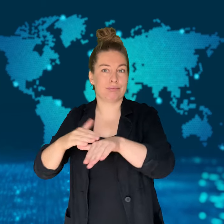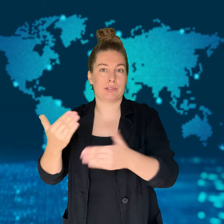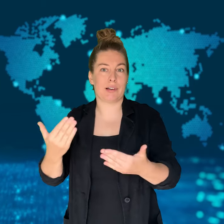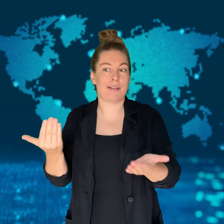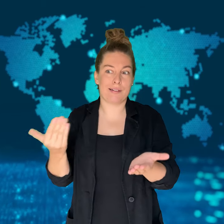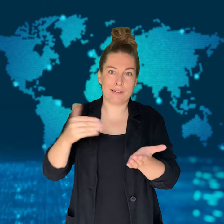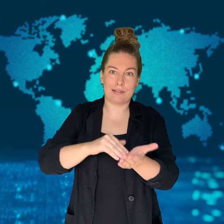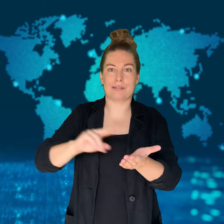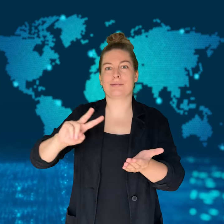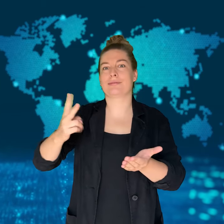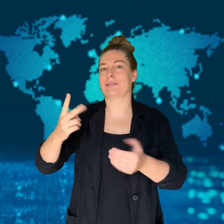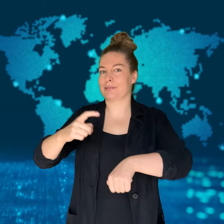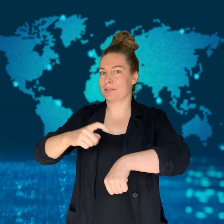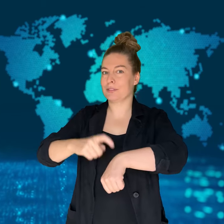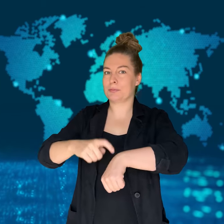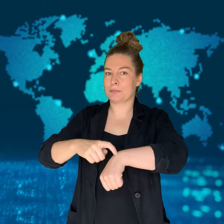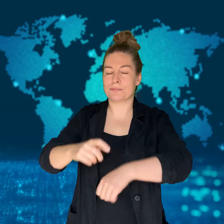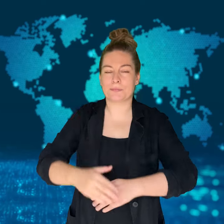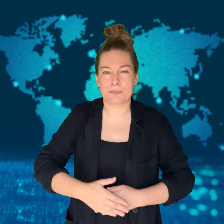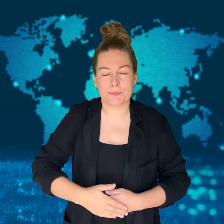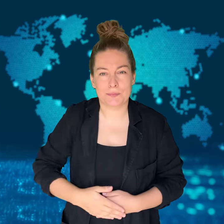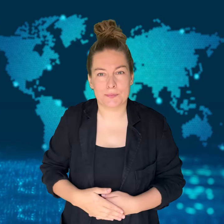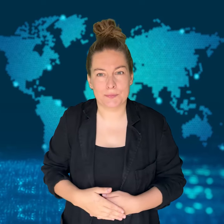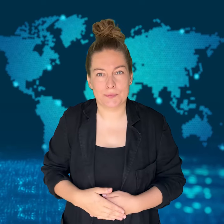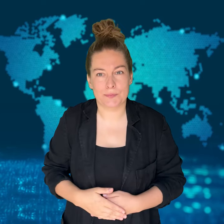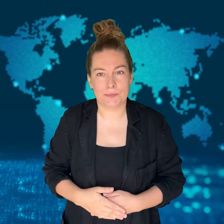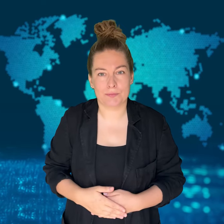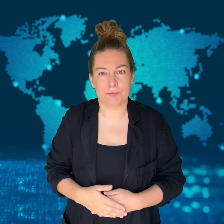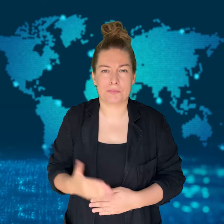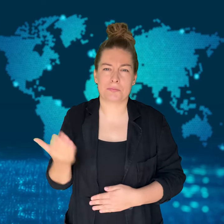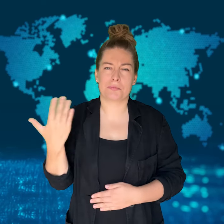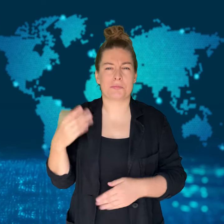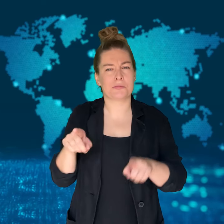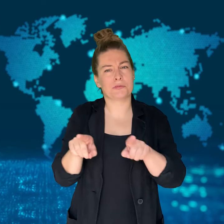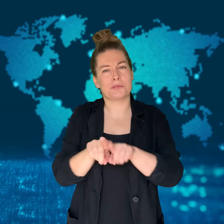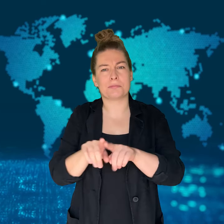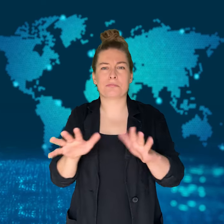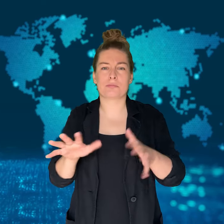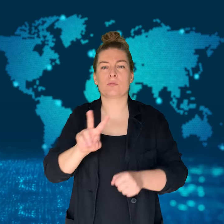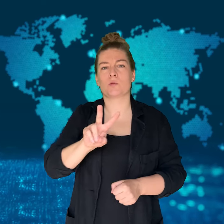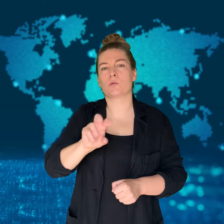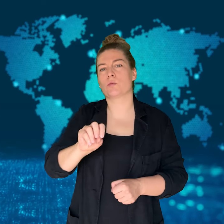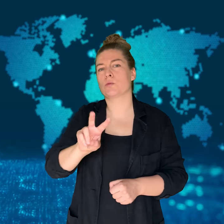It's the second time in two years that the WHO has